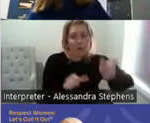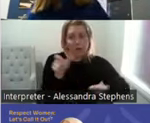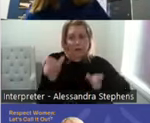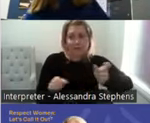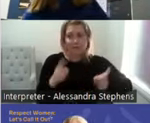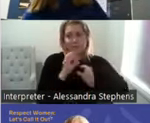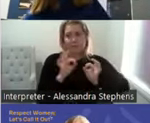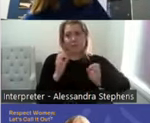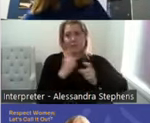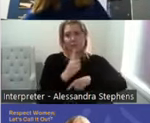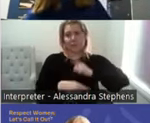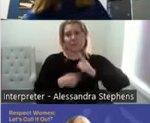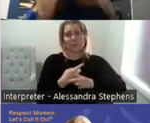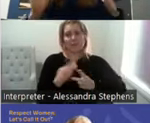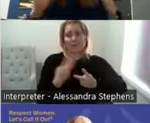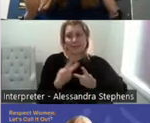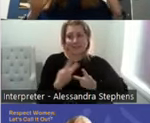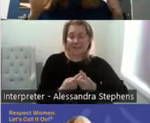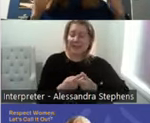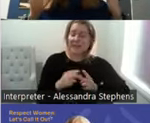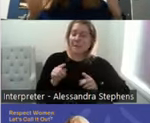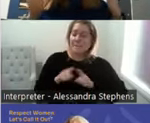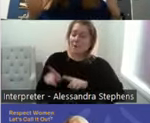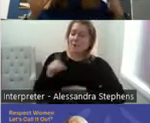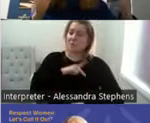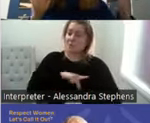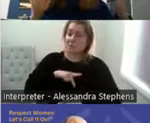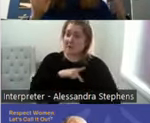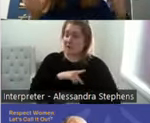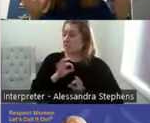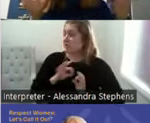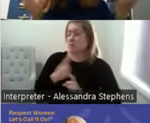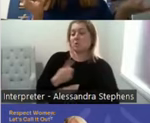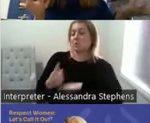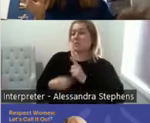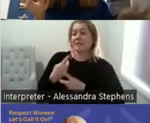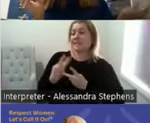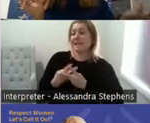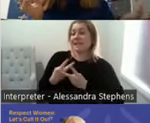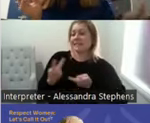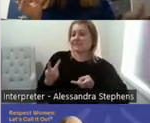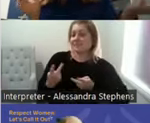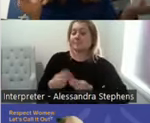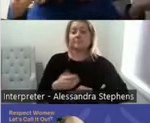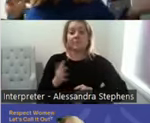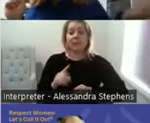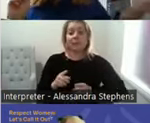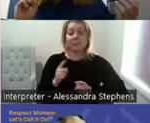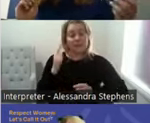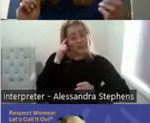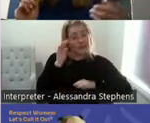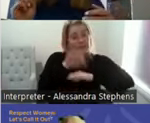health professionals don't ask about sex. So we've got this definition of both. So, if you think about your own health journey, which we are going to be talking about,